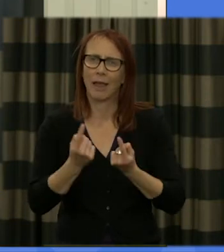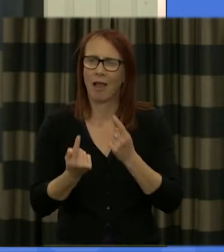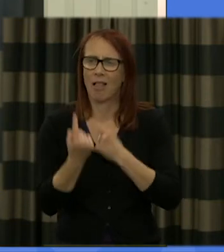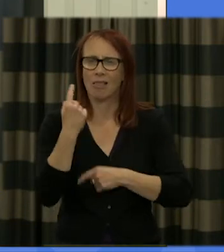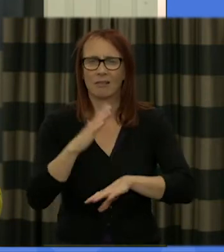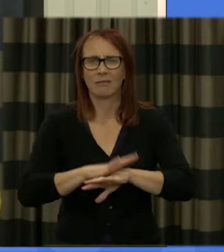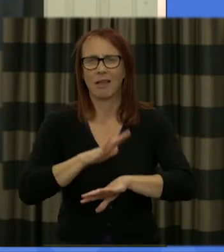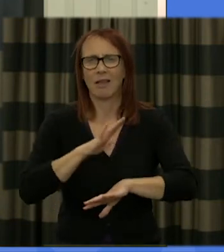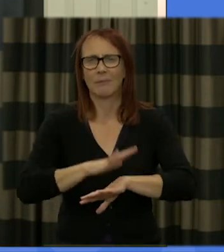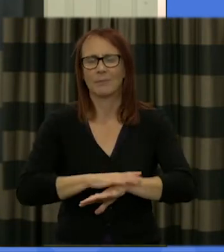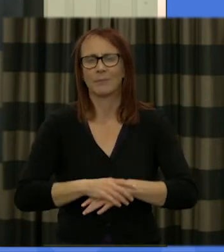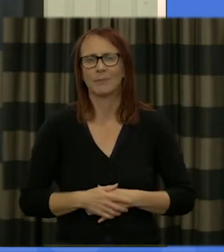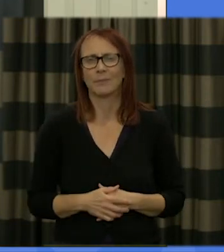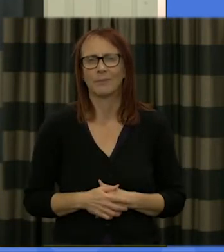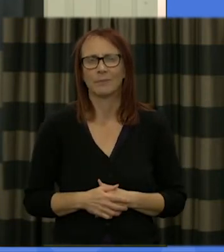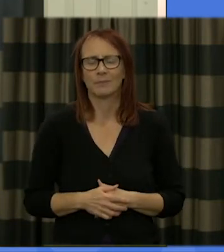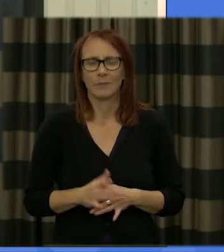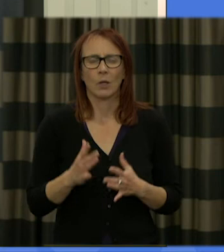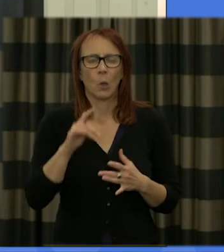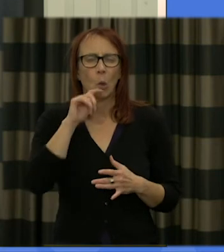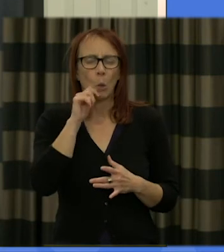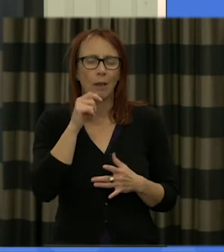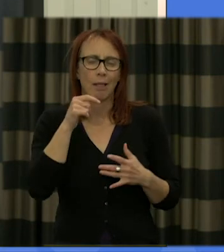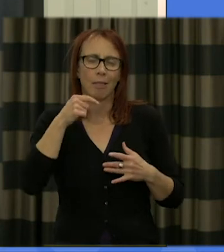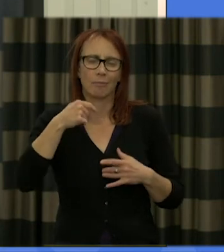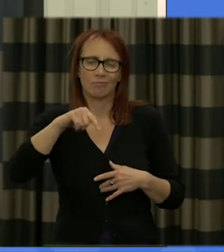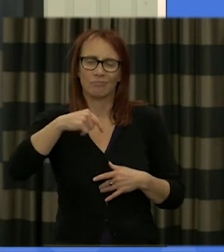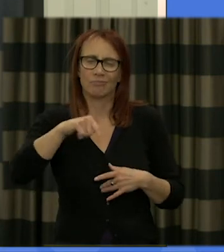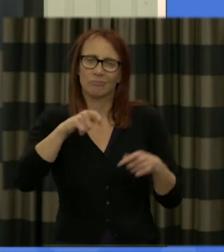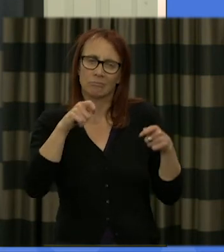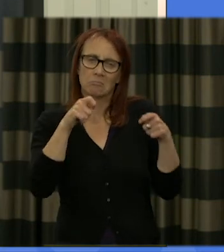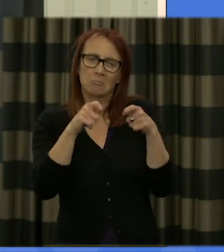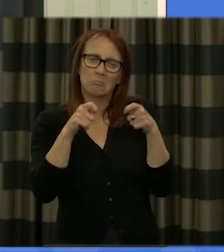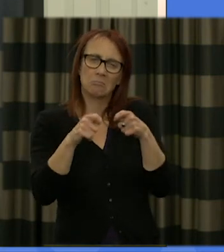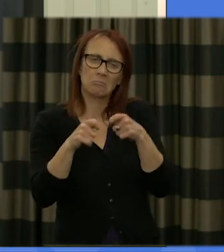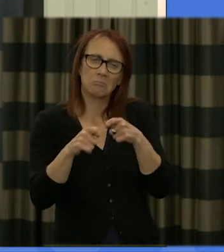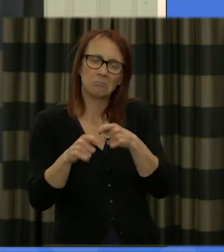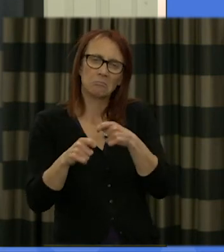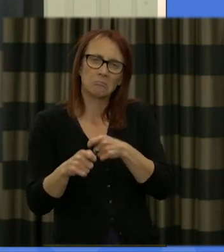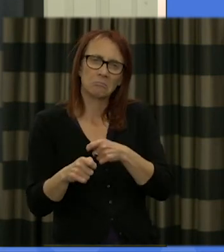weekend and we're going to experiment a little this weekend by moving from about